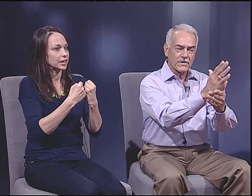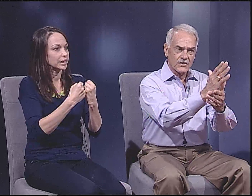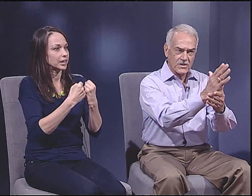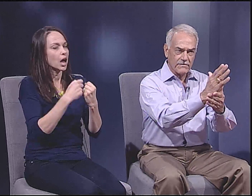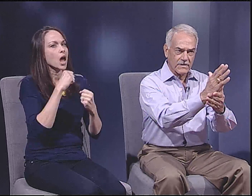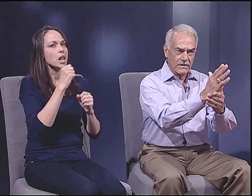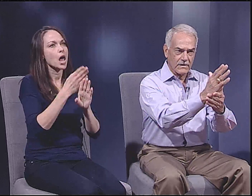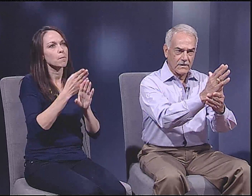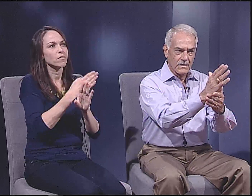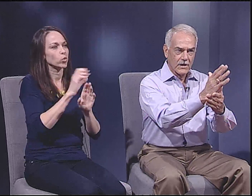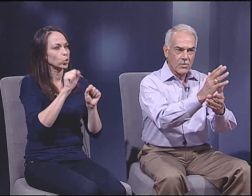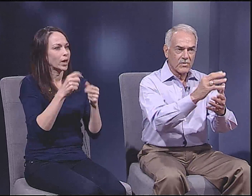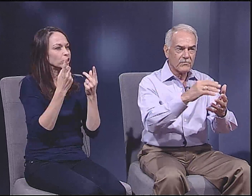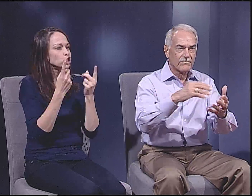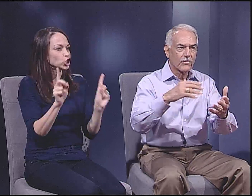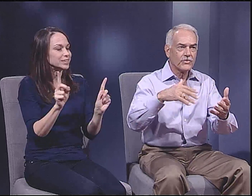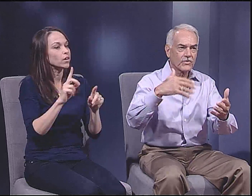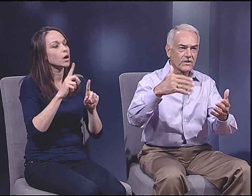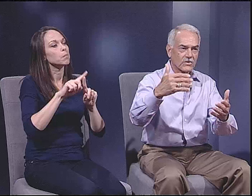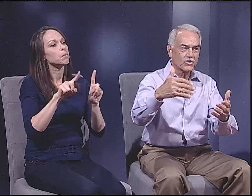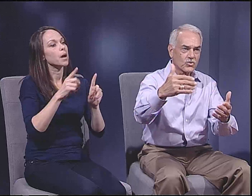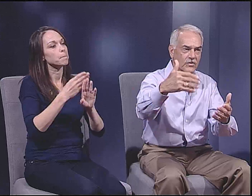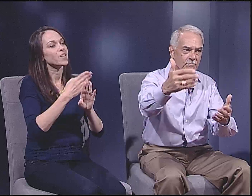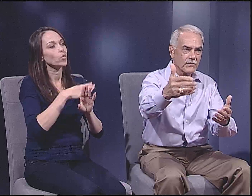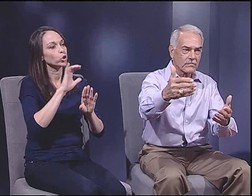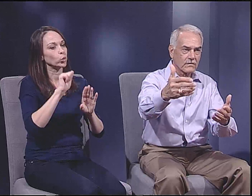to society, not before you can achieve anything,